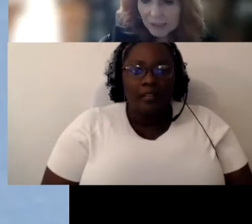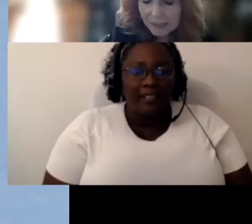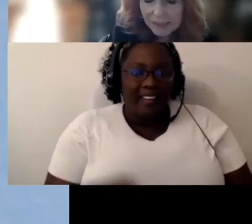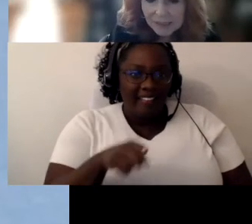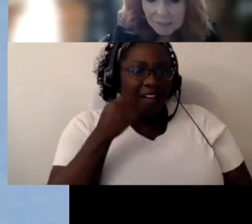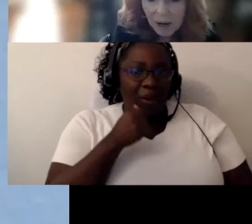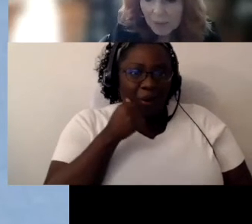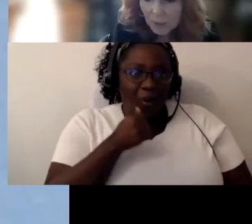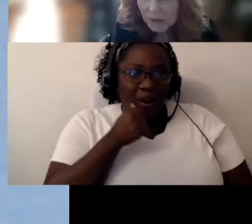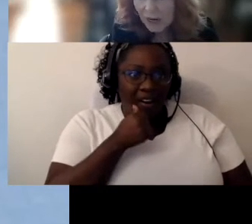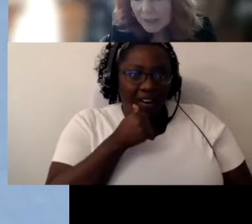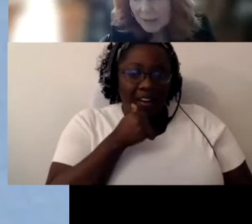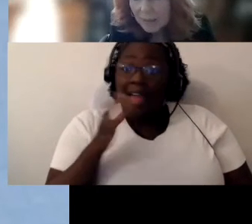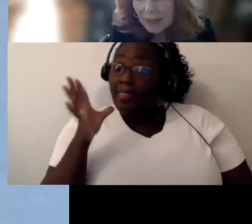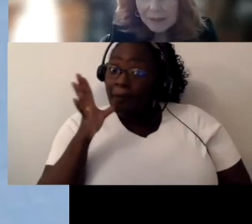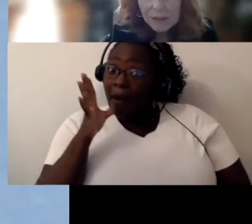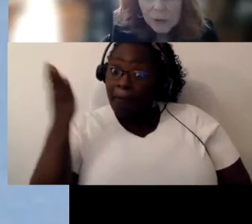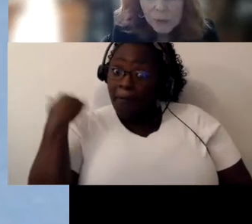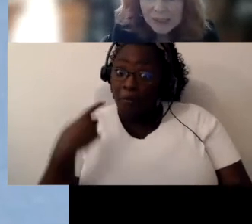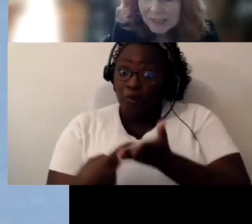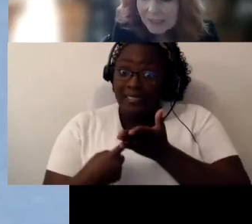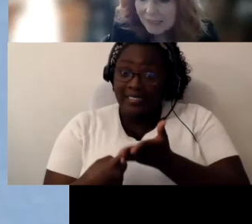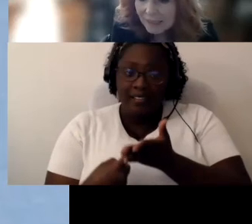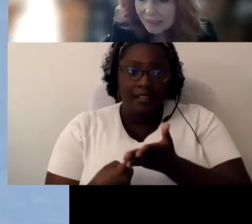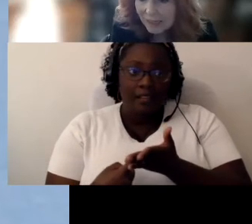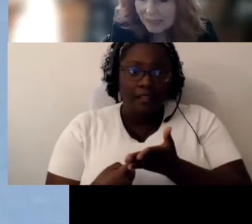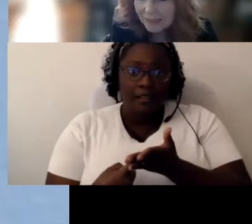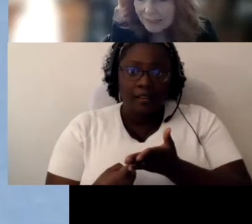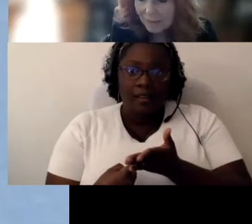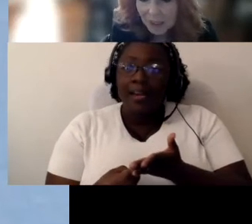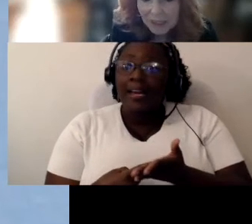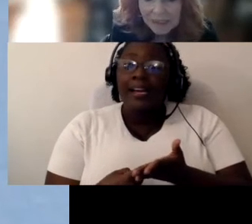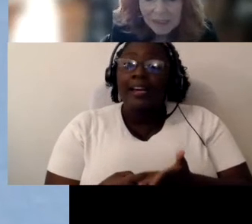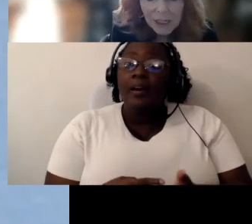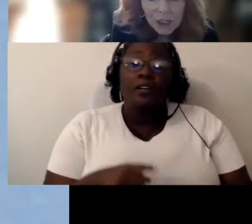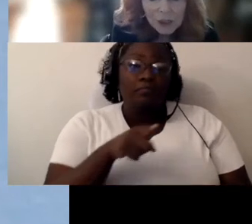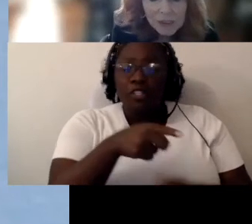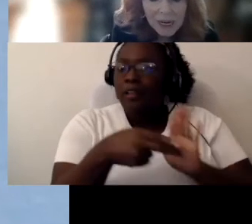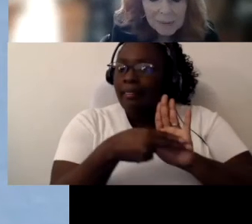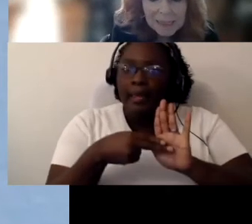and this mom that we were talking about who wasn't designated as deafblind. Who’s IEP